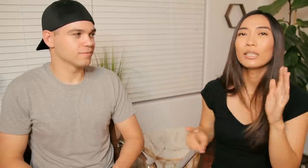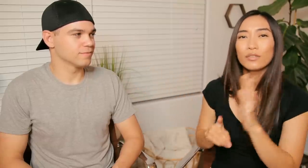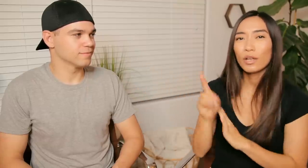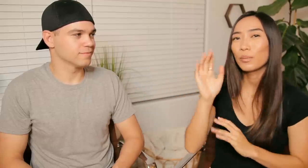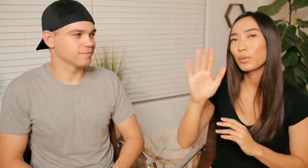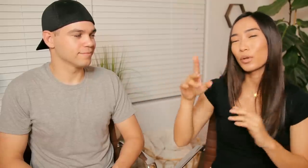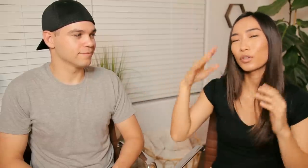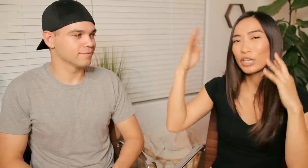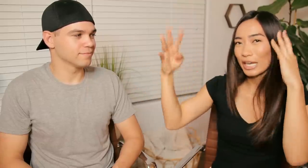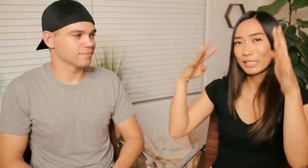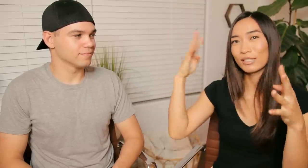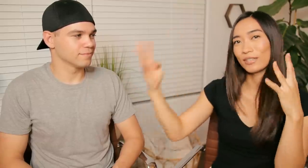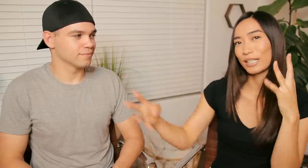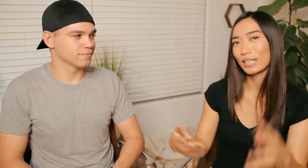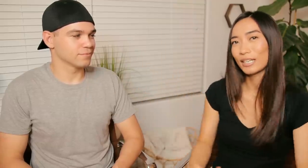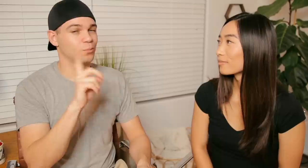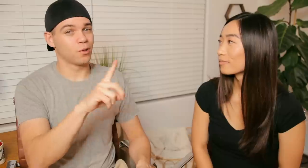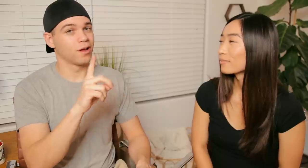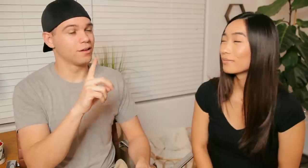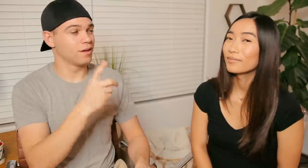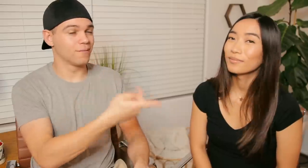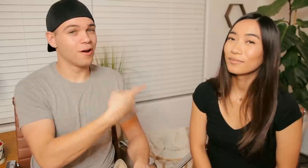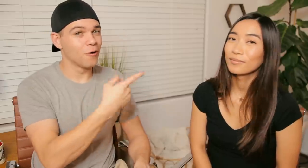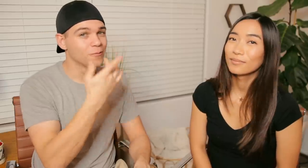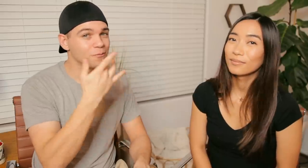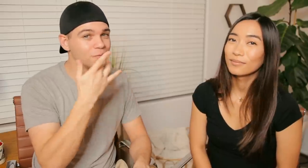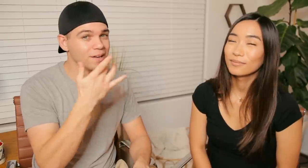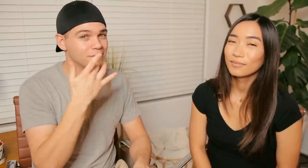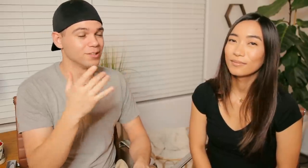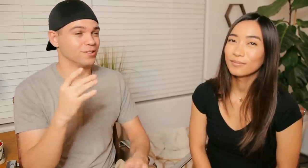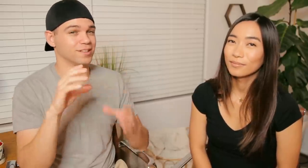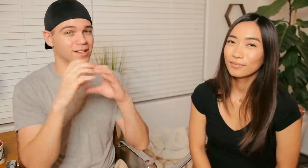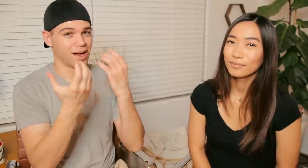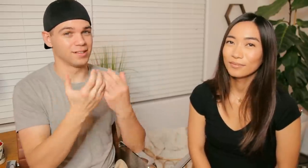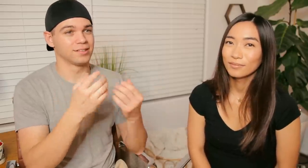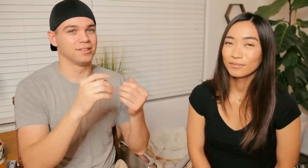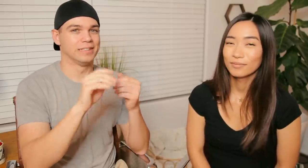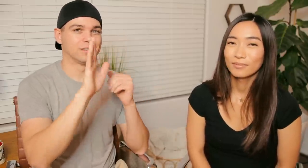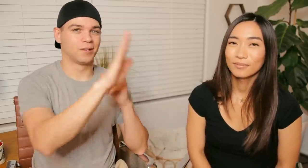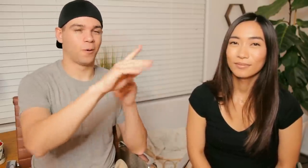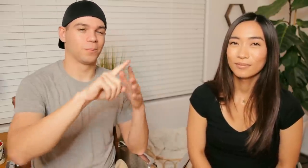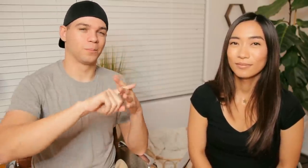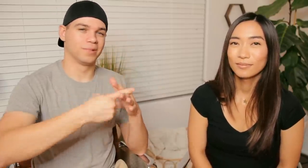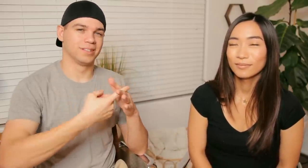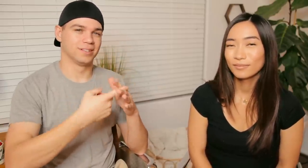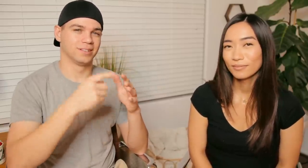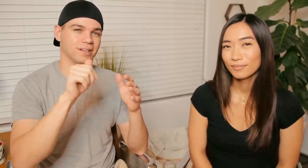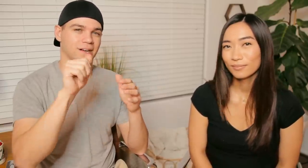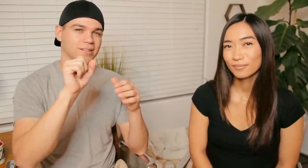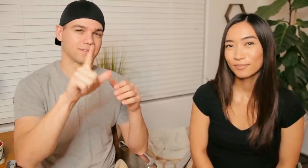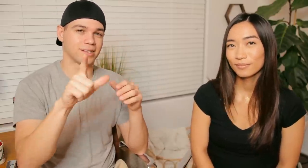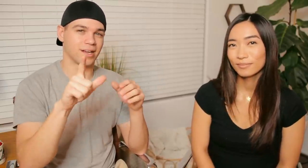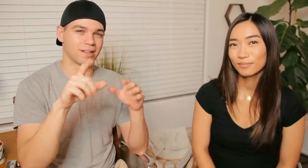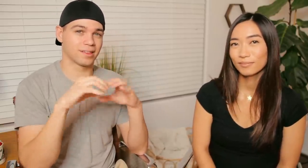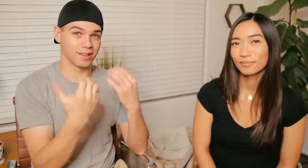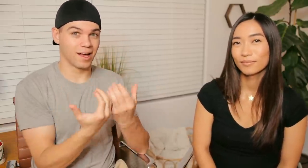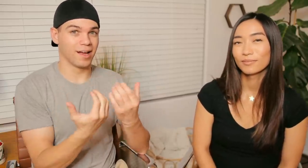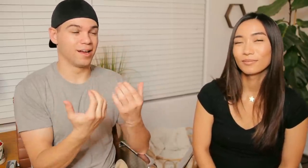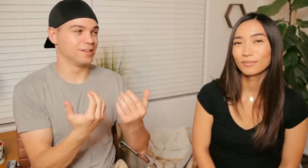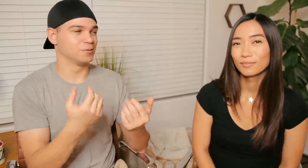develop your creativity. R: One of our favorite classes is their beginner's ASL class.